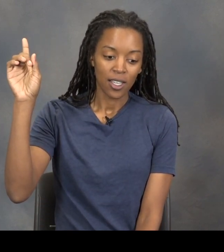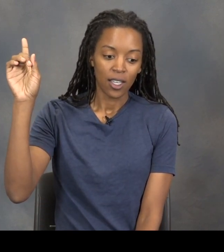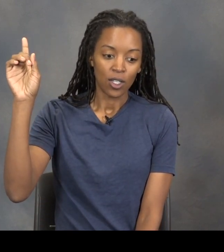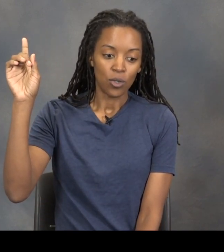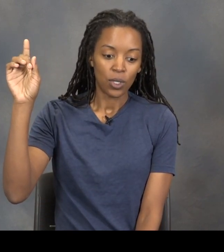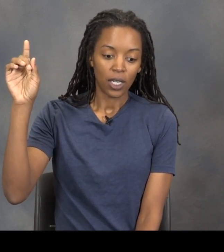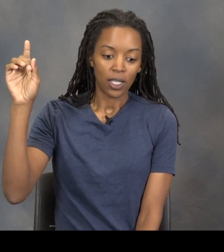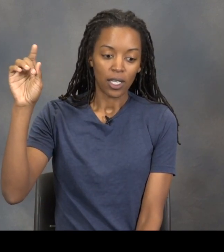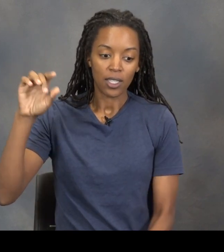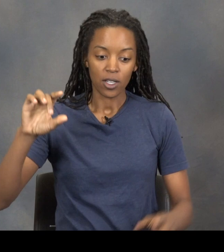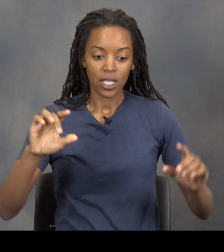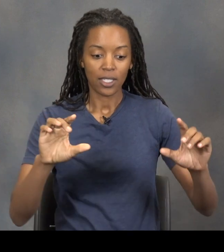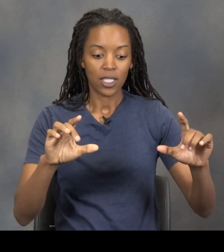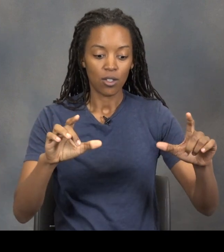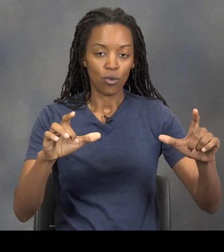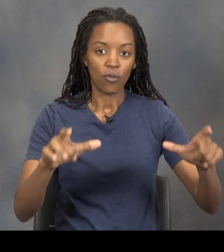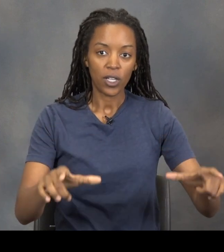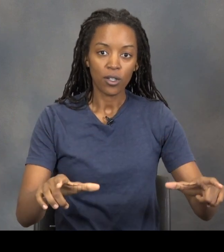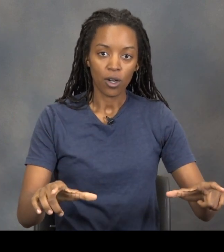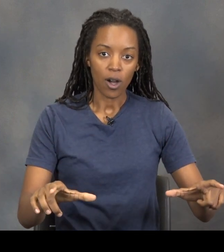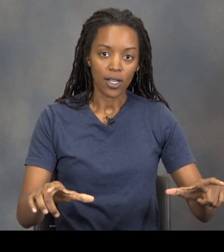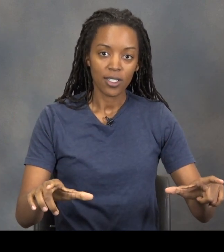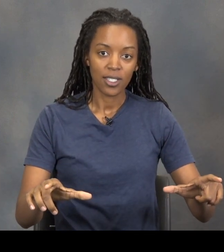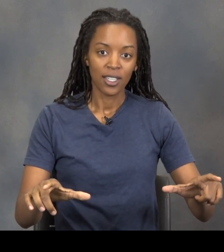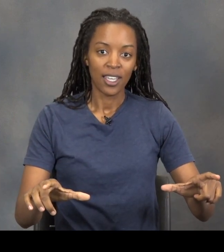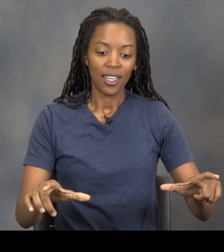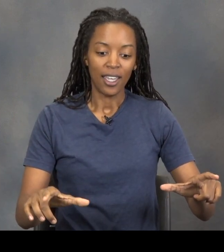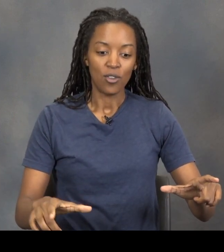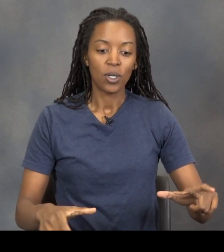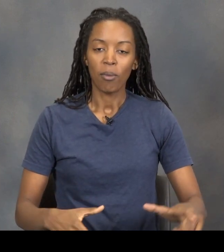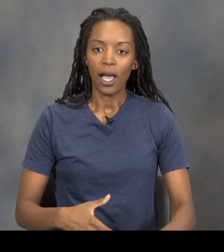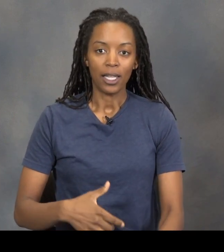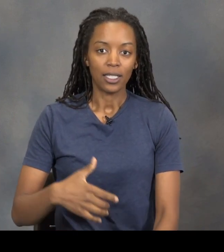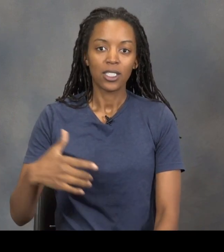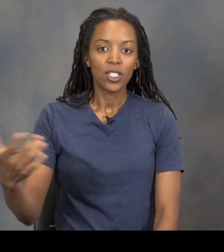you can, there's like these little vendor carts, and you can buy like t-shirts